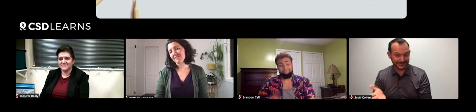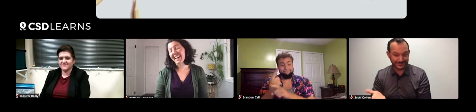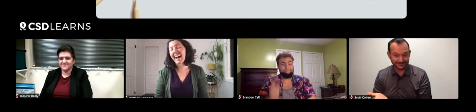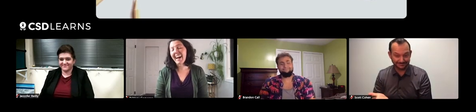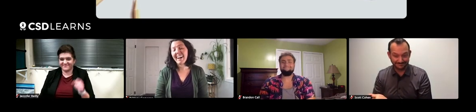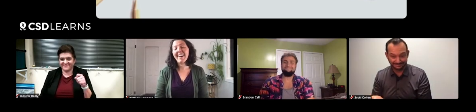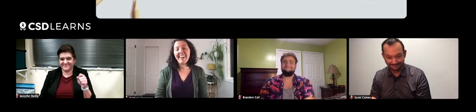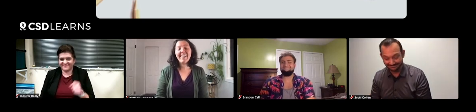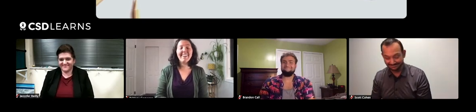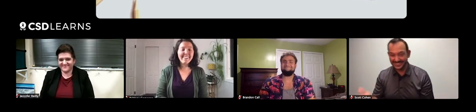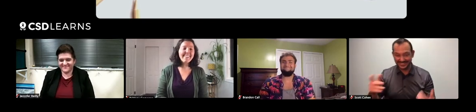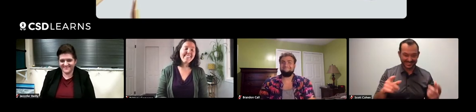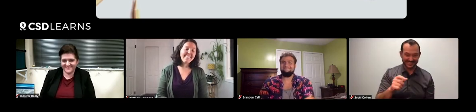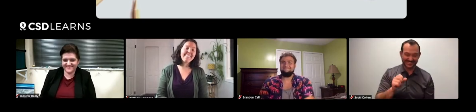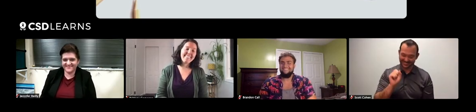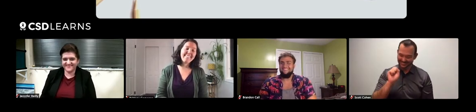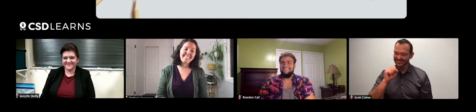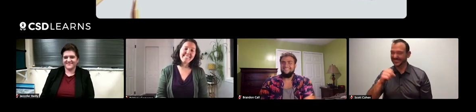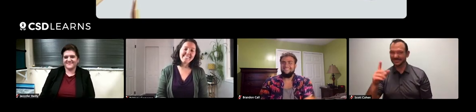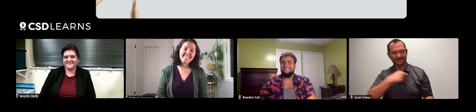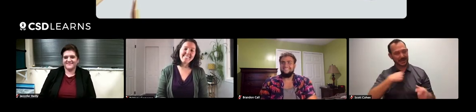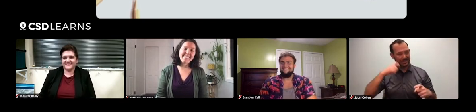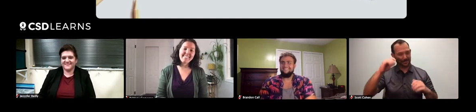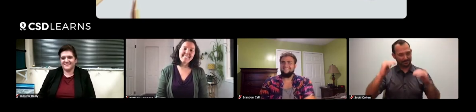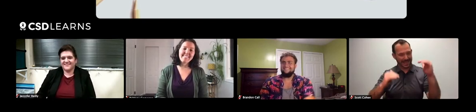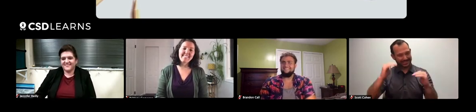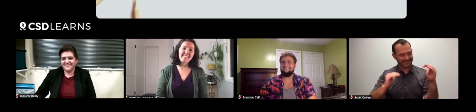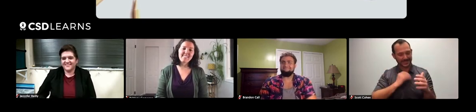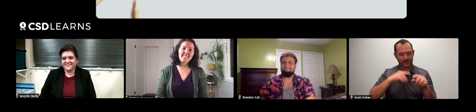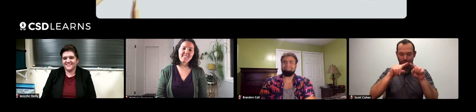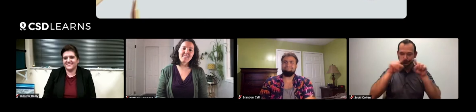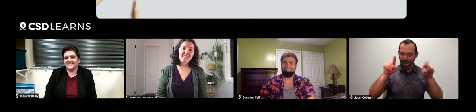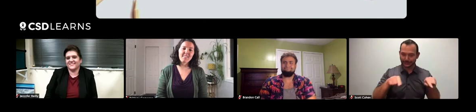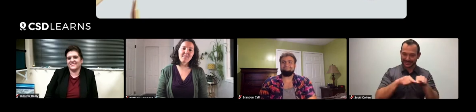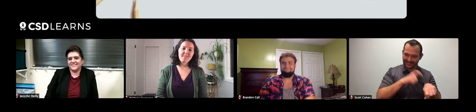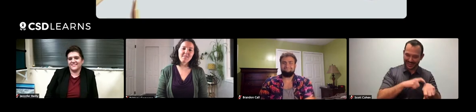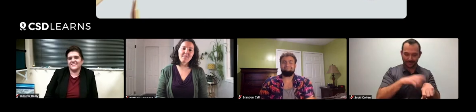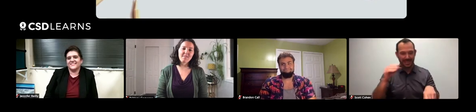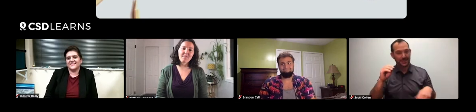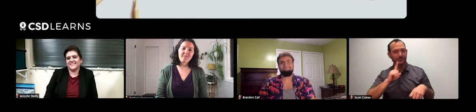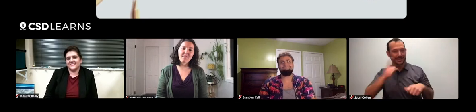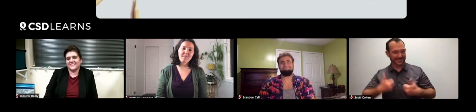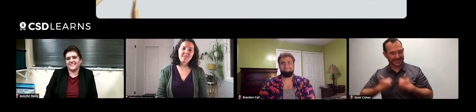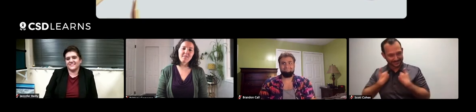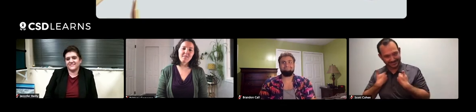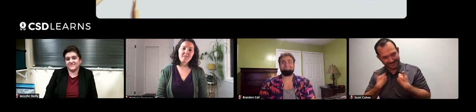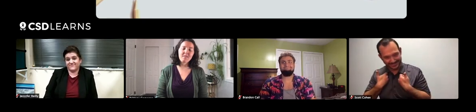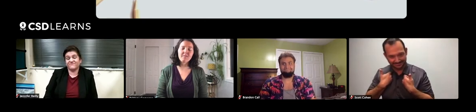Right! Yeah, we all should balance our screen time along with our real-life time.